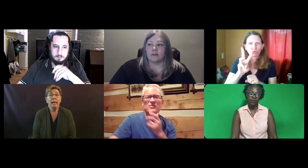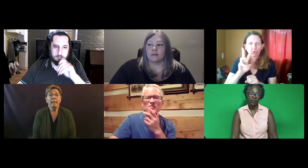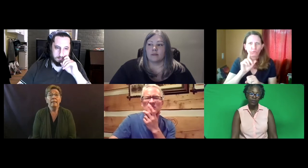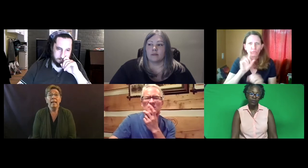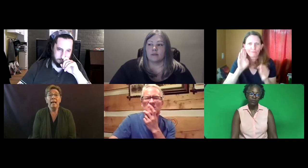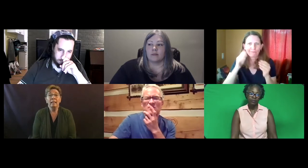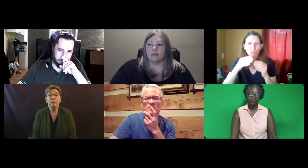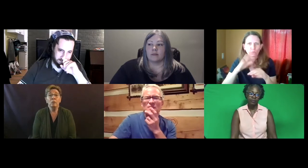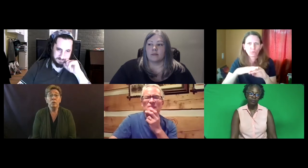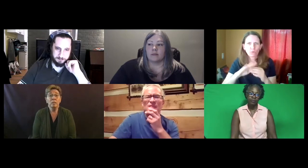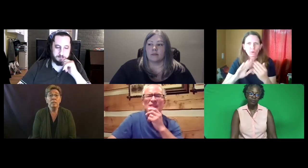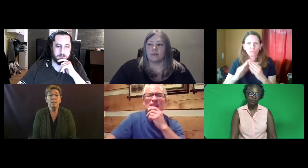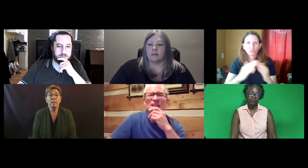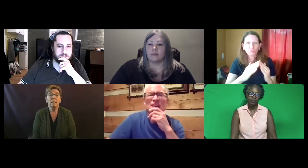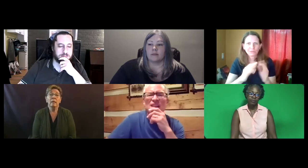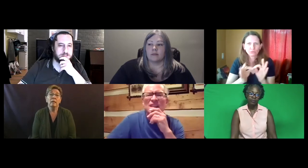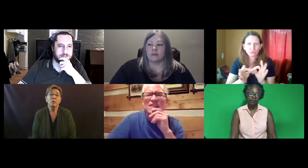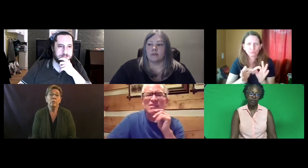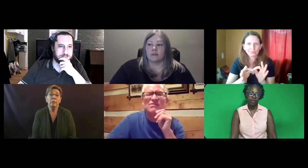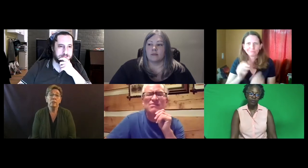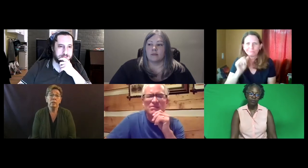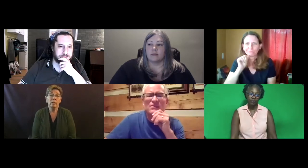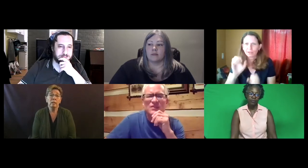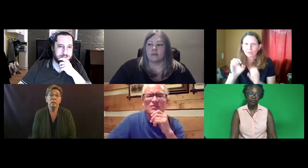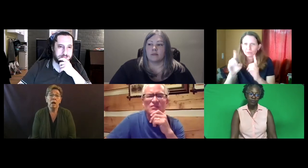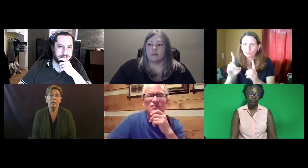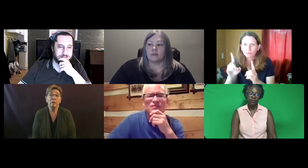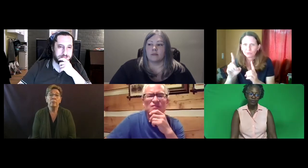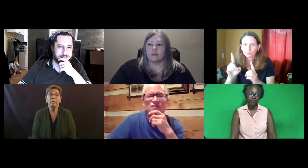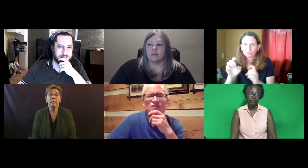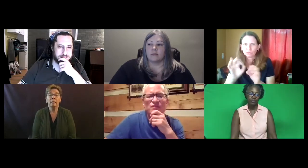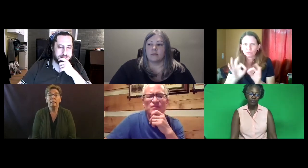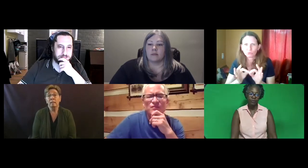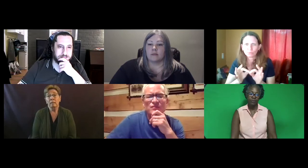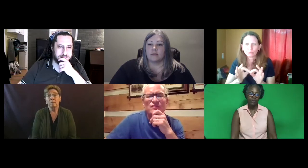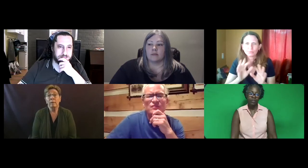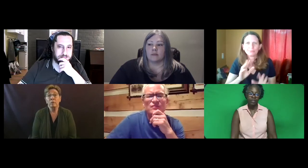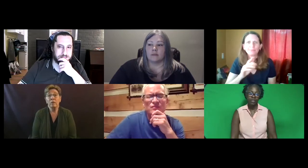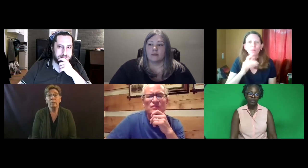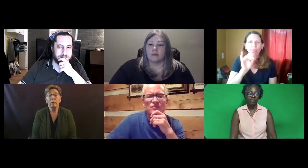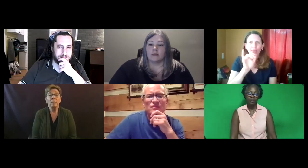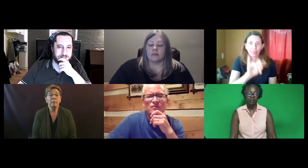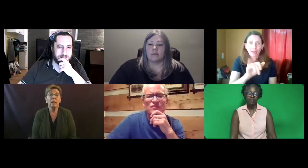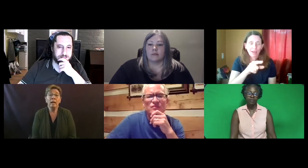And that uses the consumer protection law to protect members of our community -- not